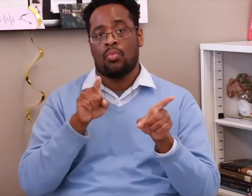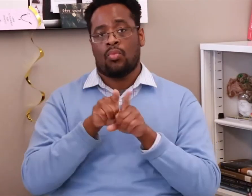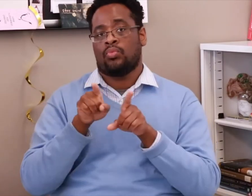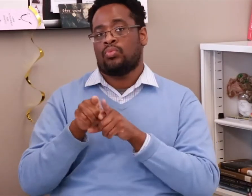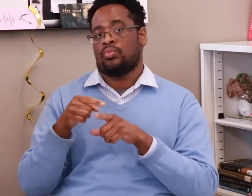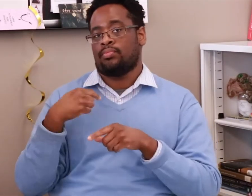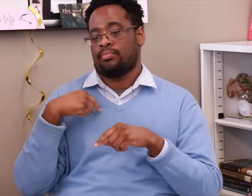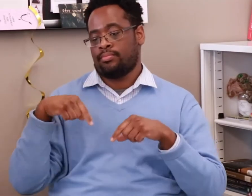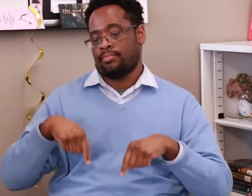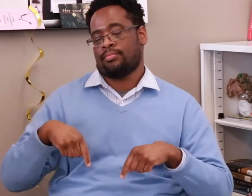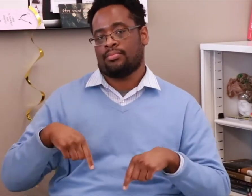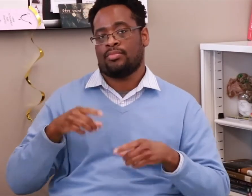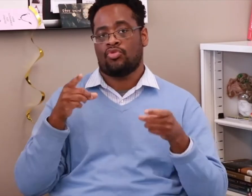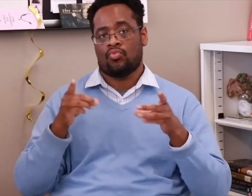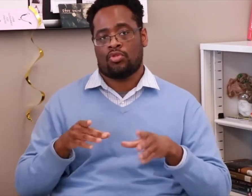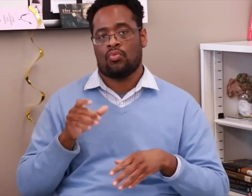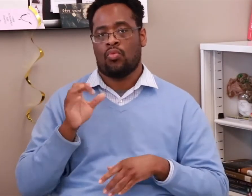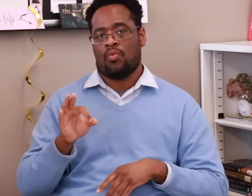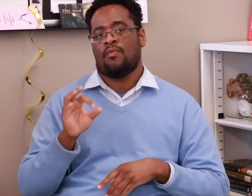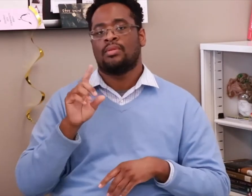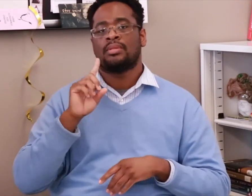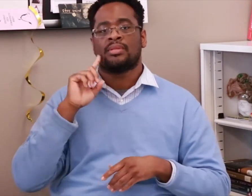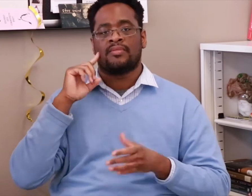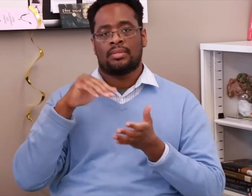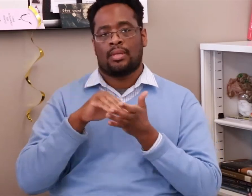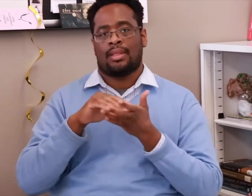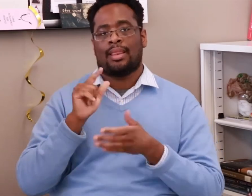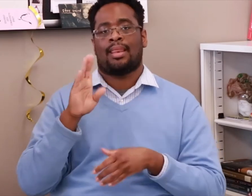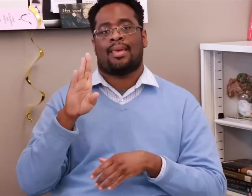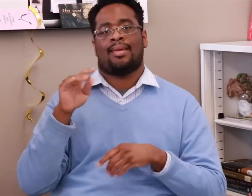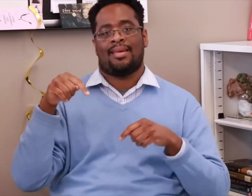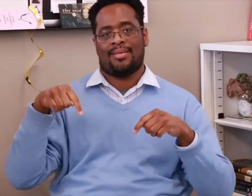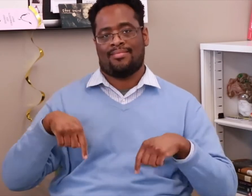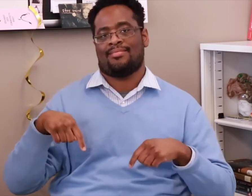I am also the Director of the Deaf Studies Lab here.